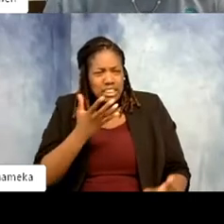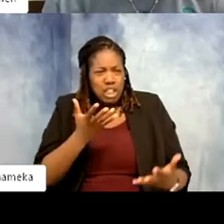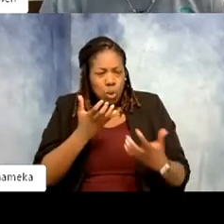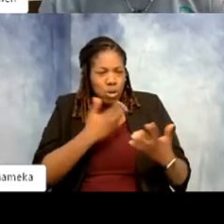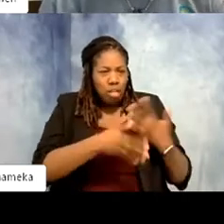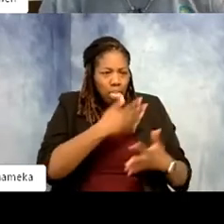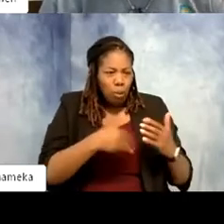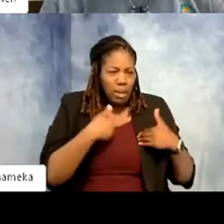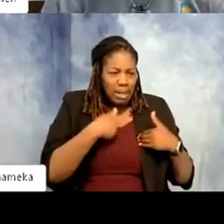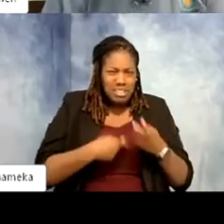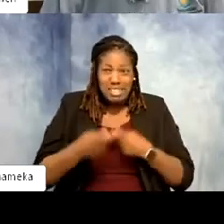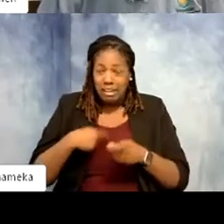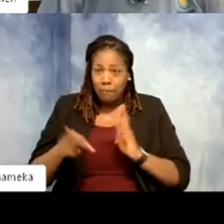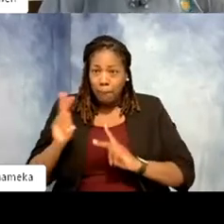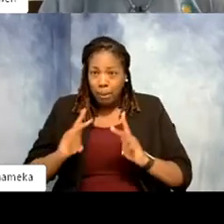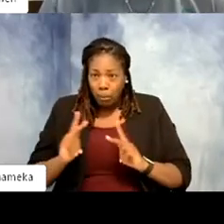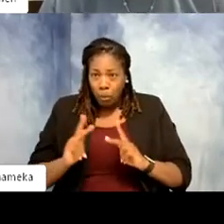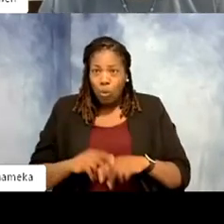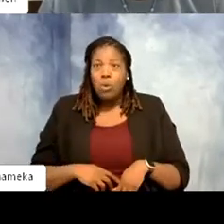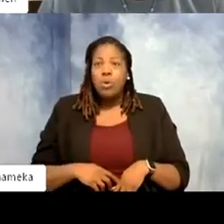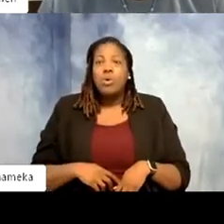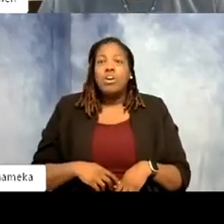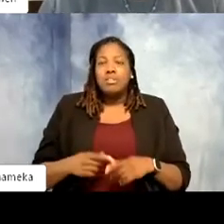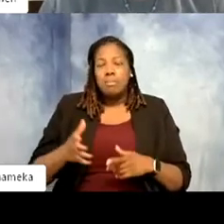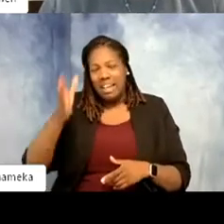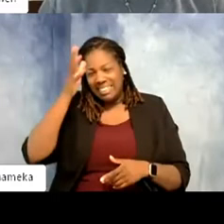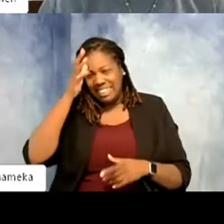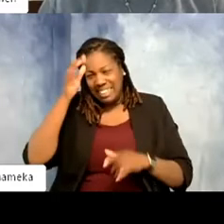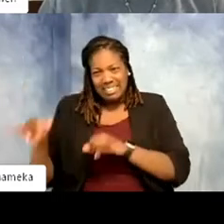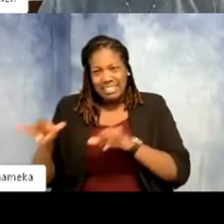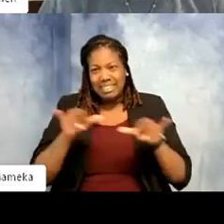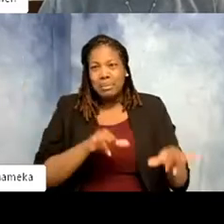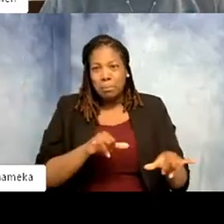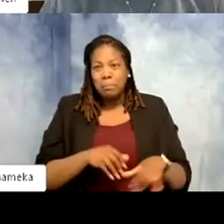Then come to find out I gotta kind of inherit it from my dad. And that's like you can communicate